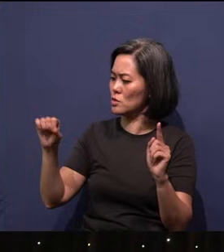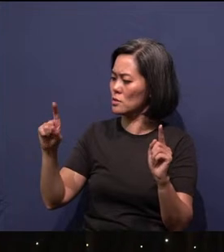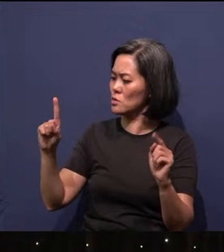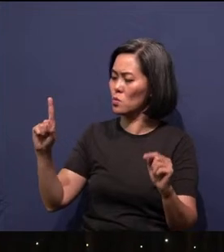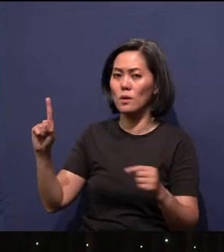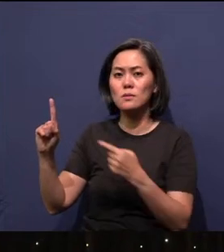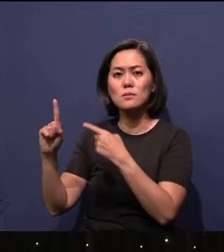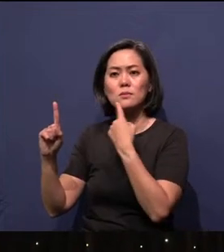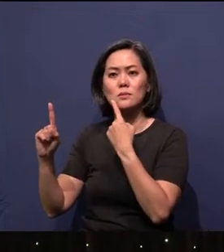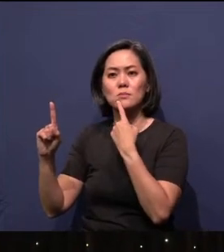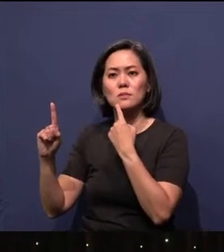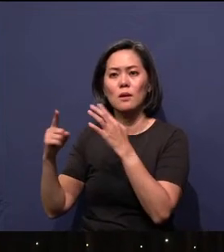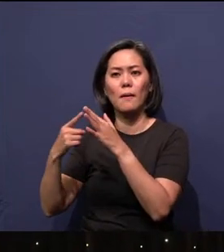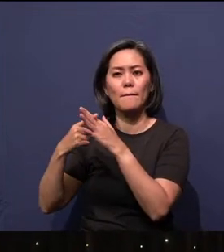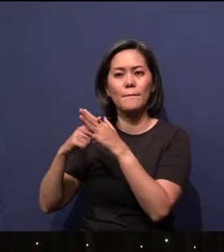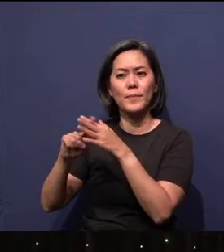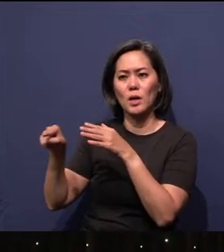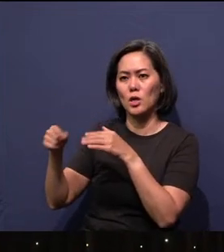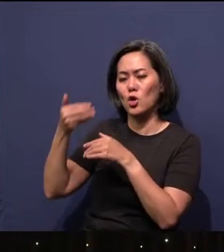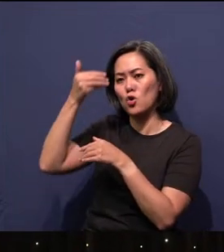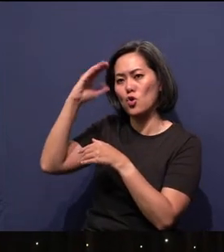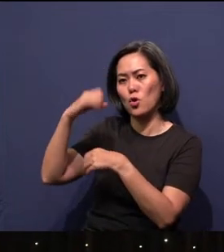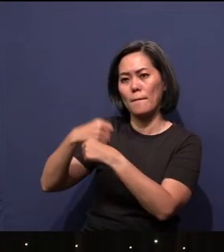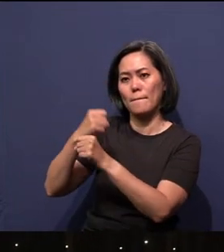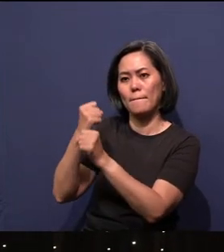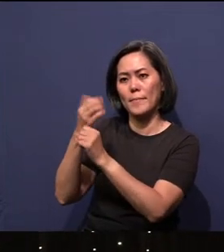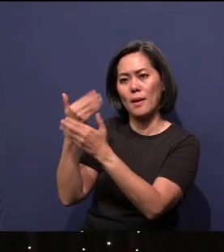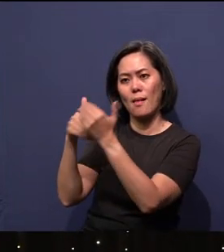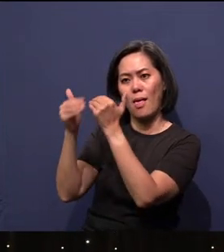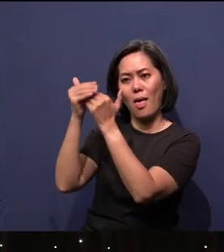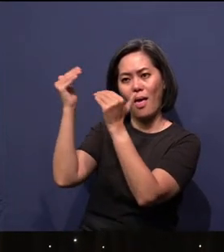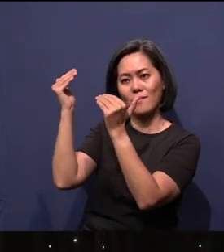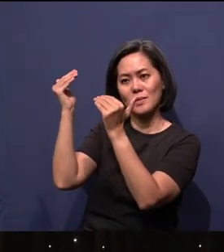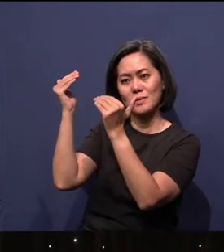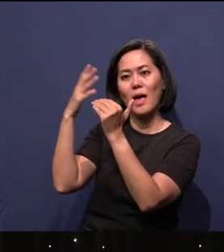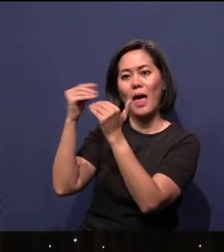the beginning, God created the heavens and the earth.”